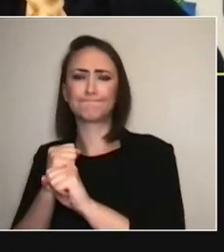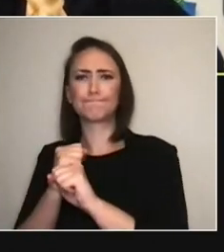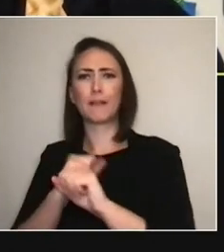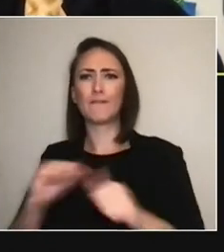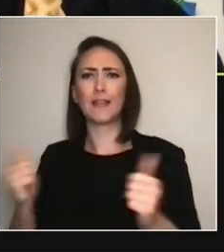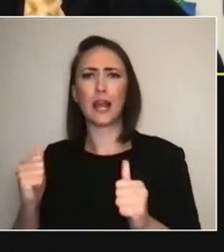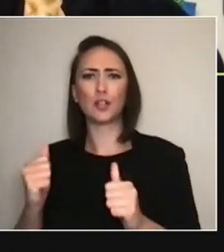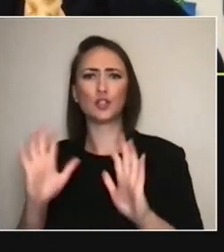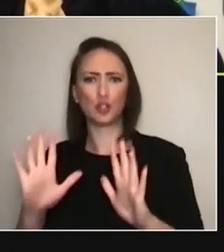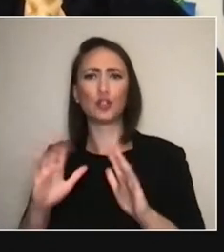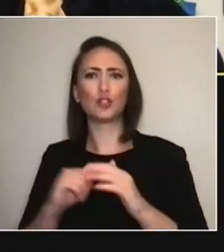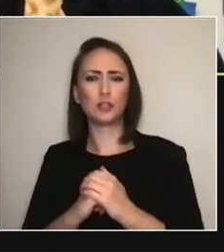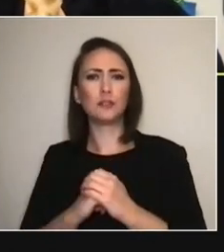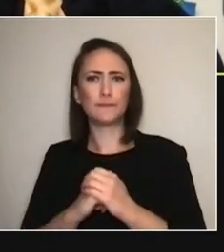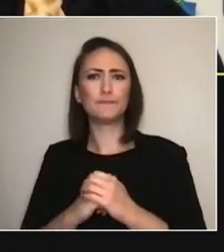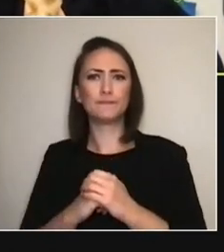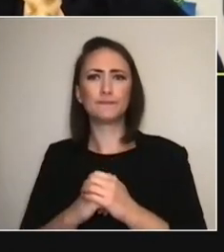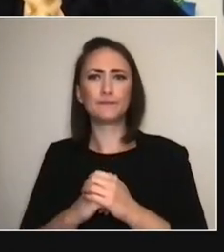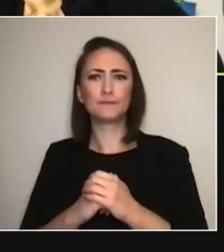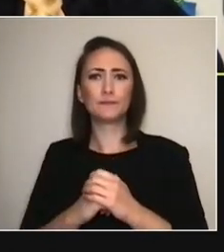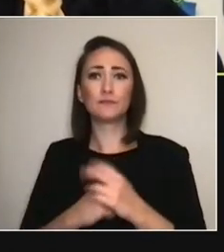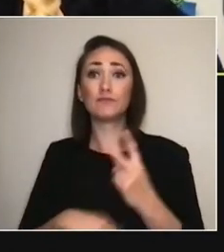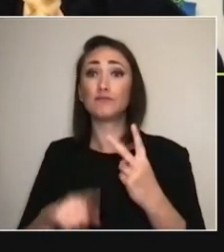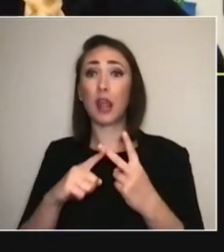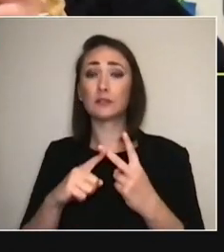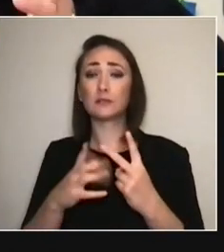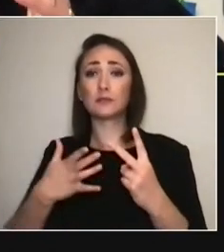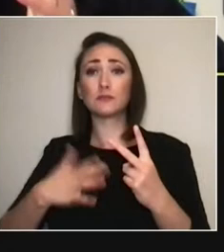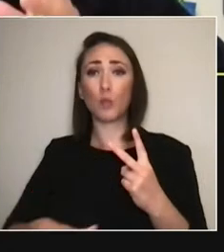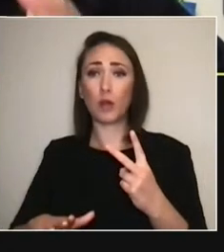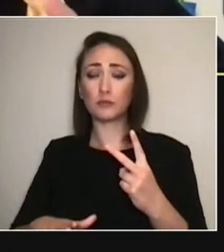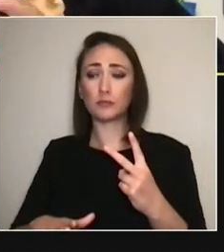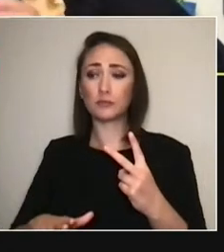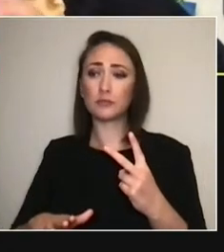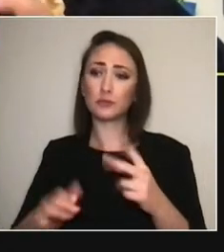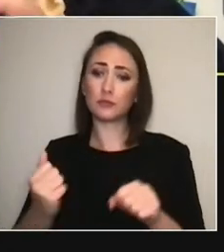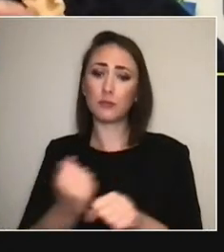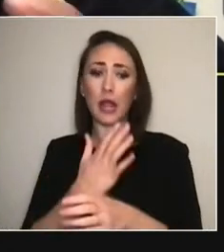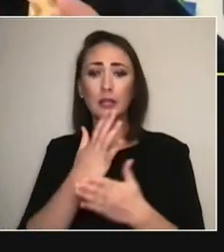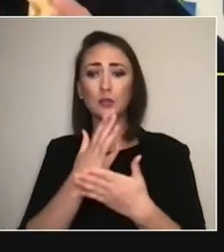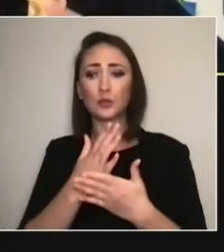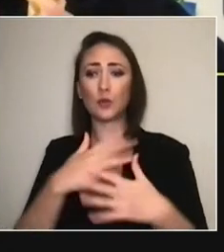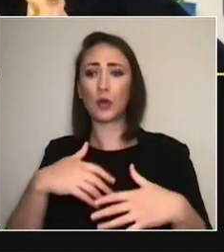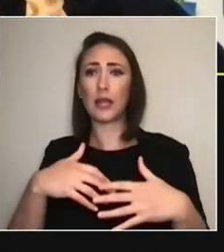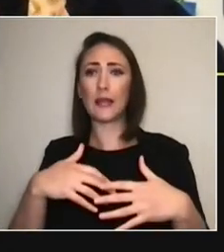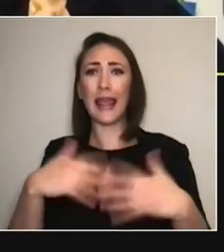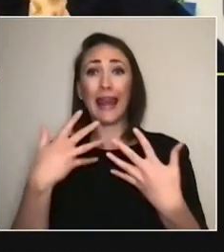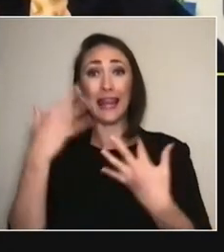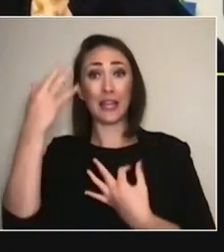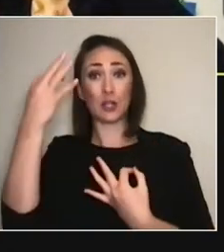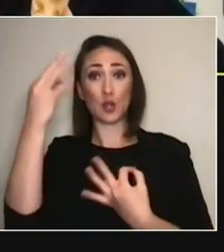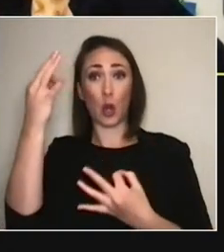Yeah, and I guess, again, approaching the documentation and what we hold on to,